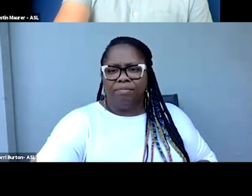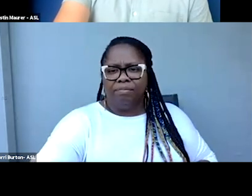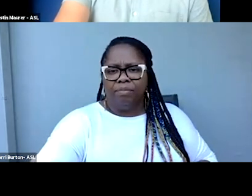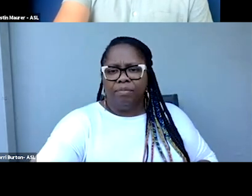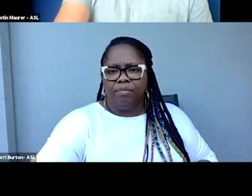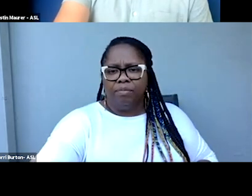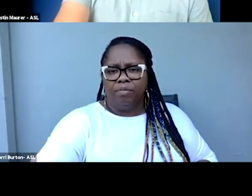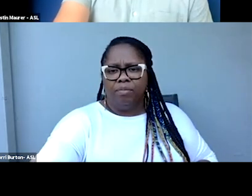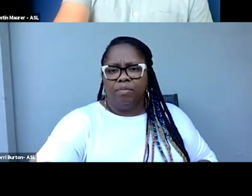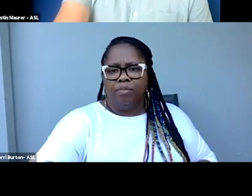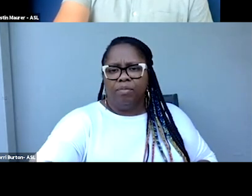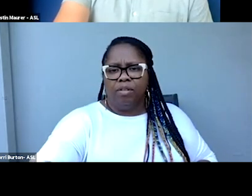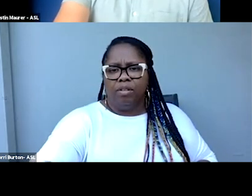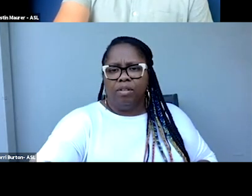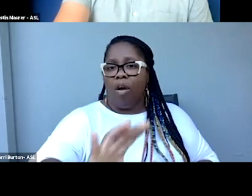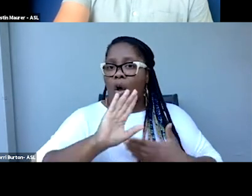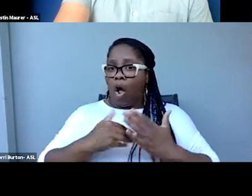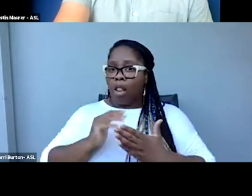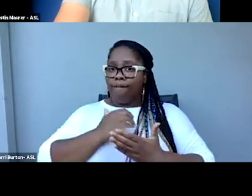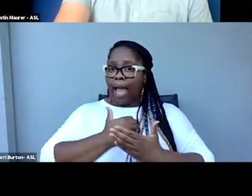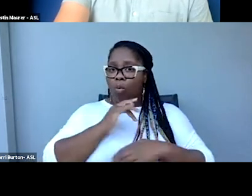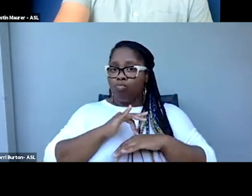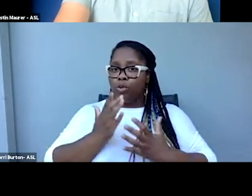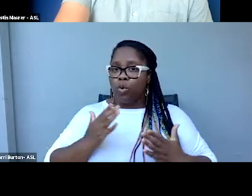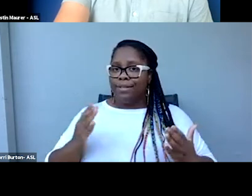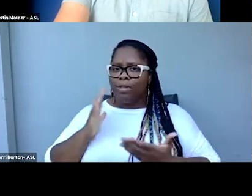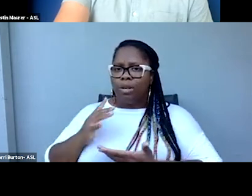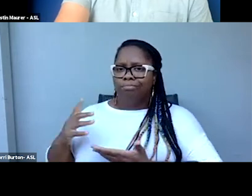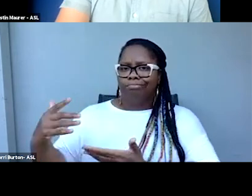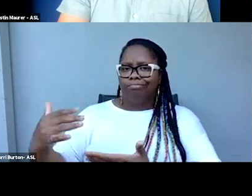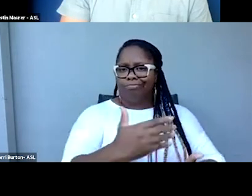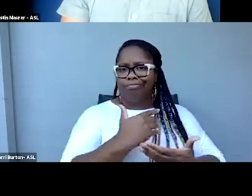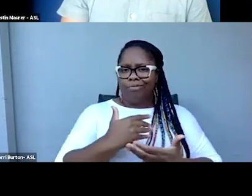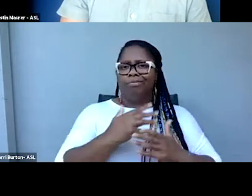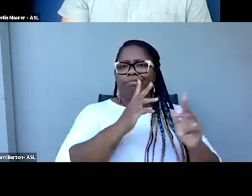we're going to gather them together on the Access Reframed website.